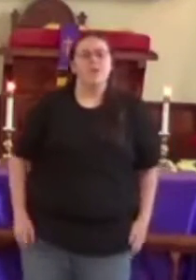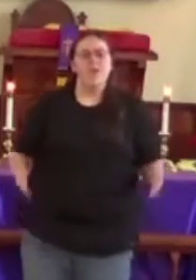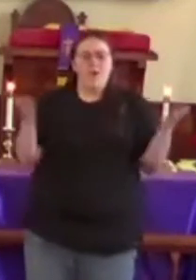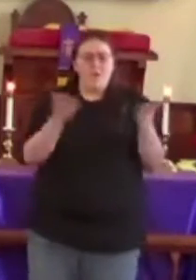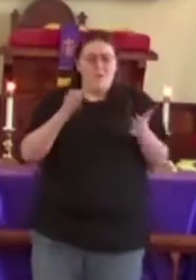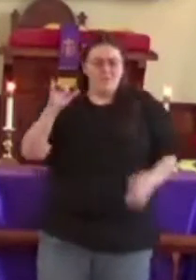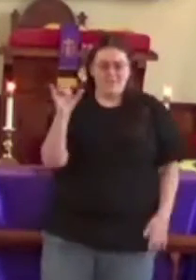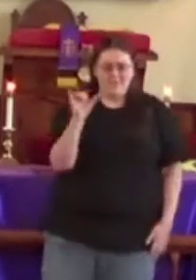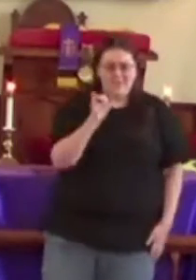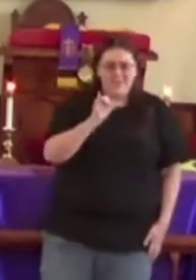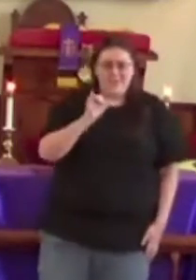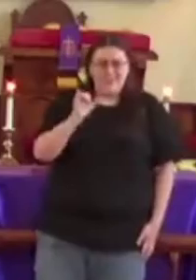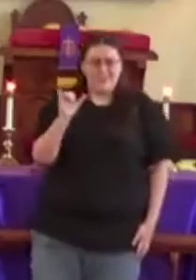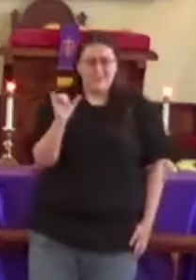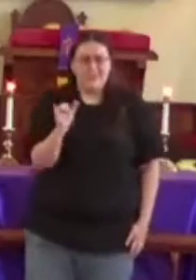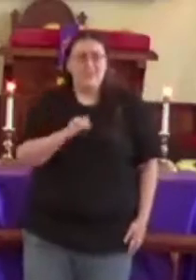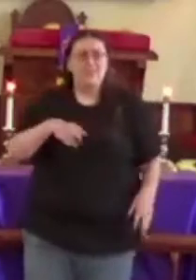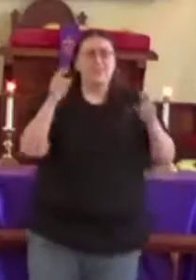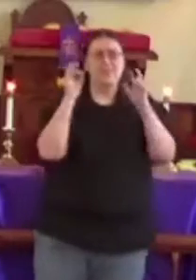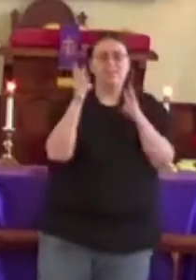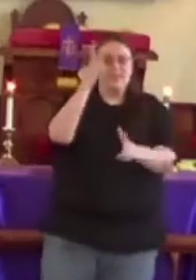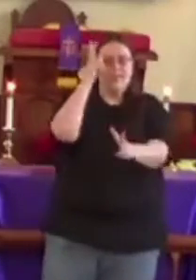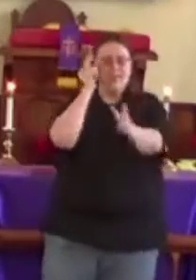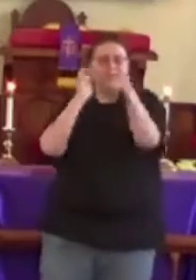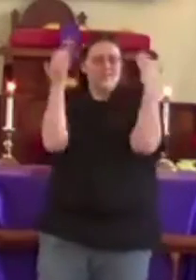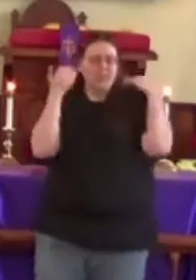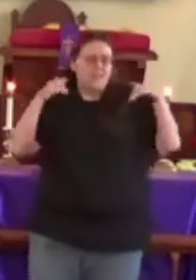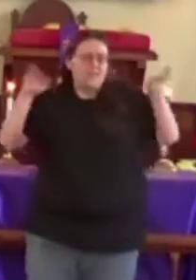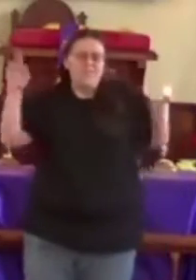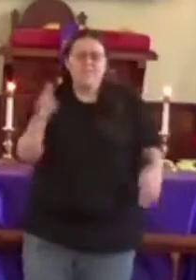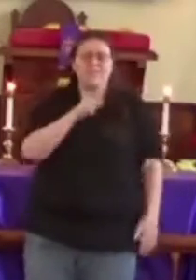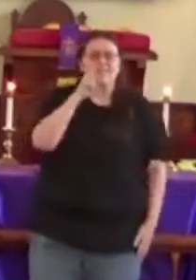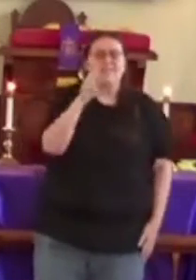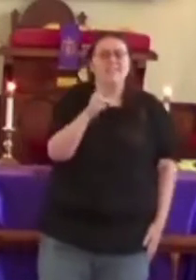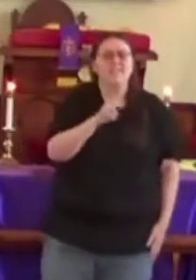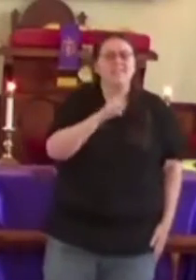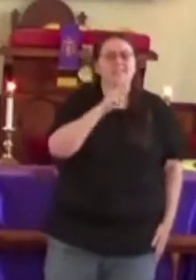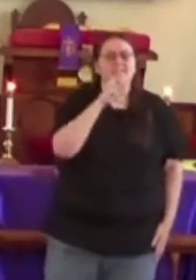What was it like to hear the angels singing